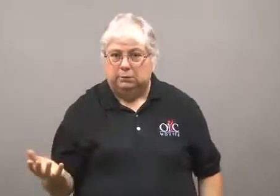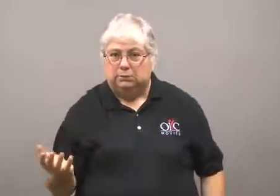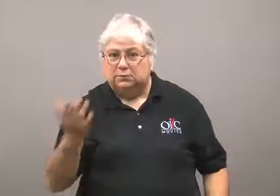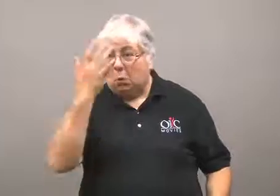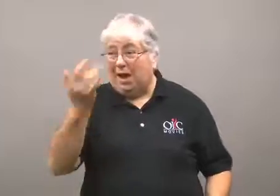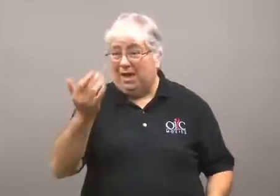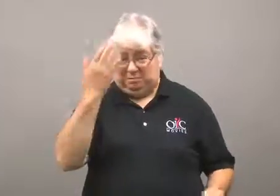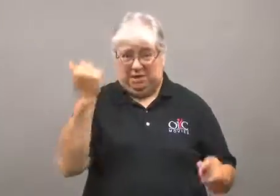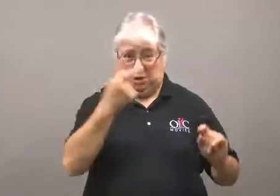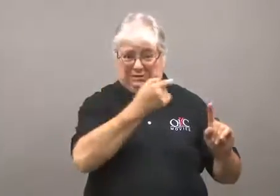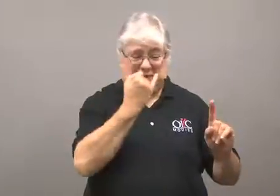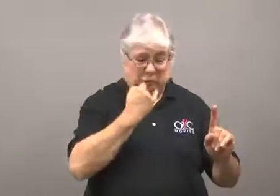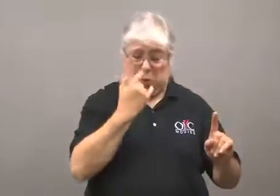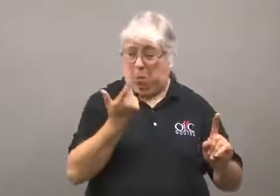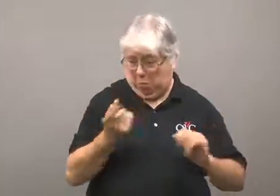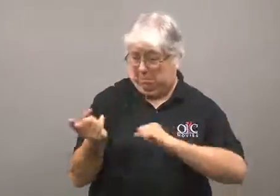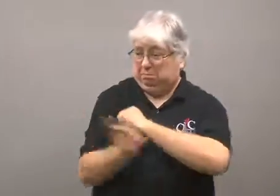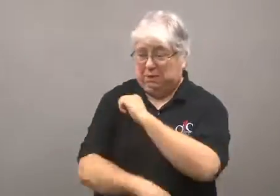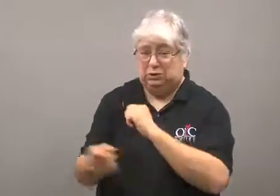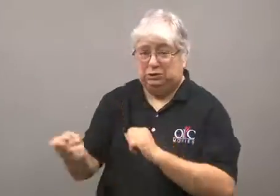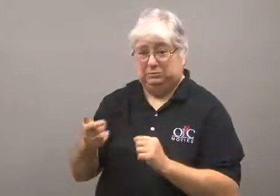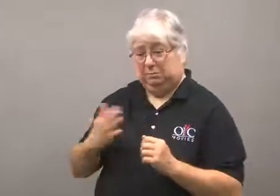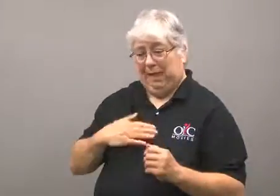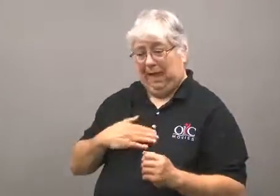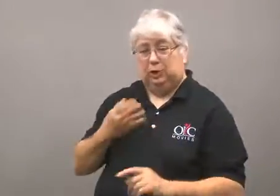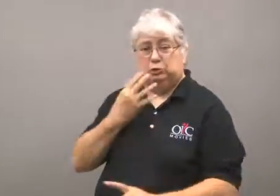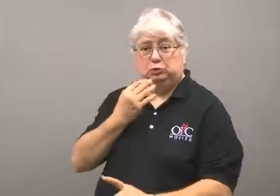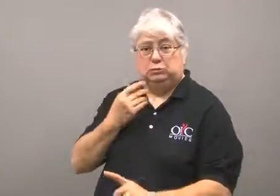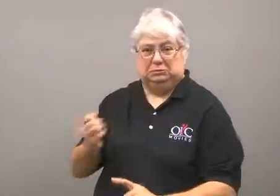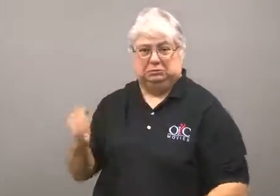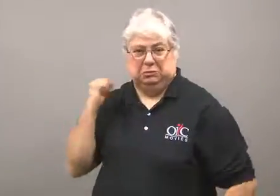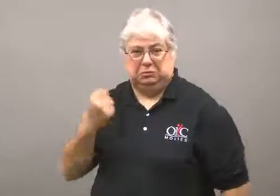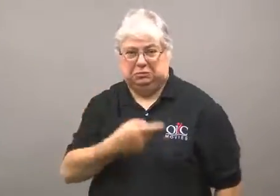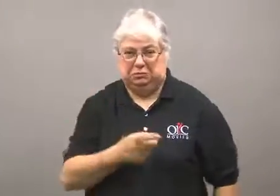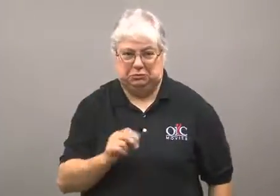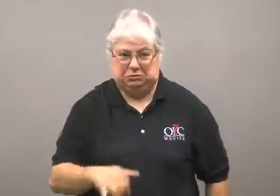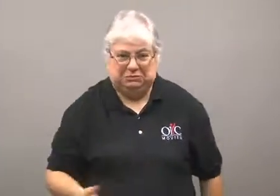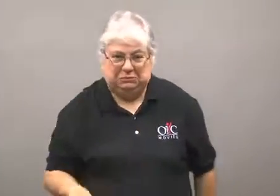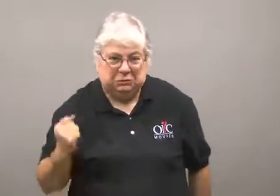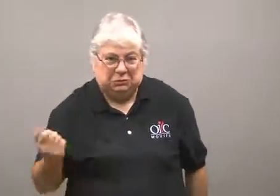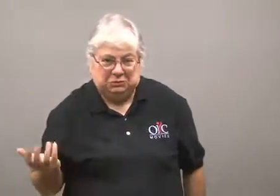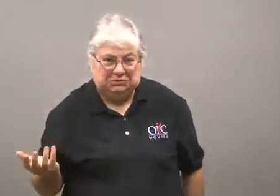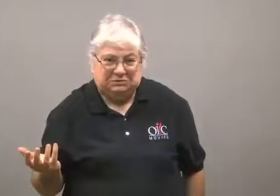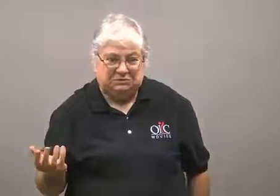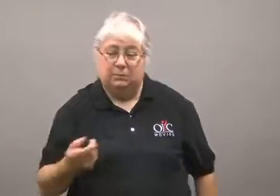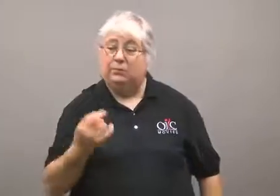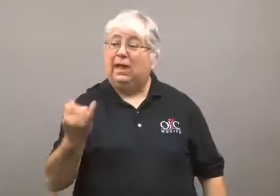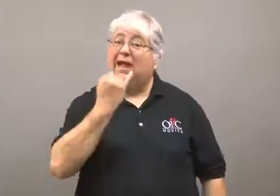It was thought unlikely Israel would punish Jews for it.